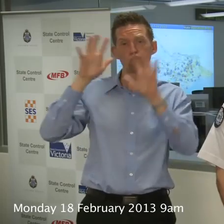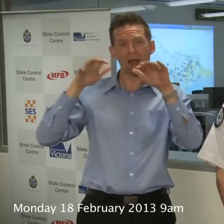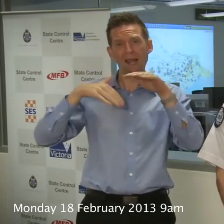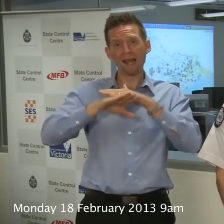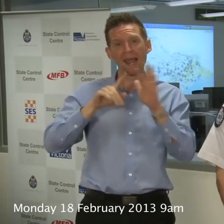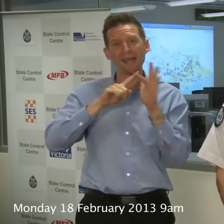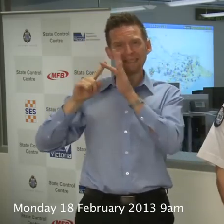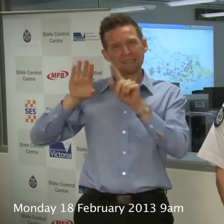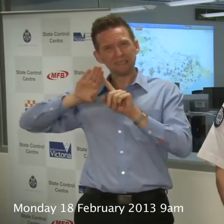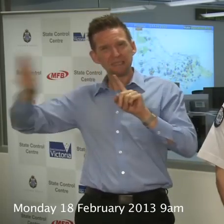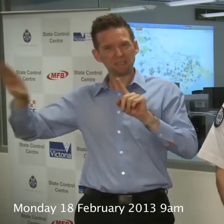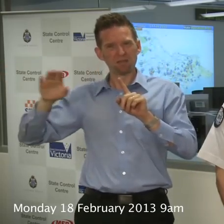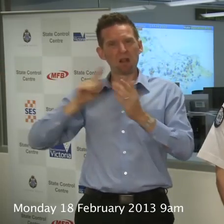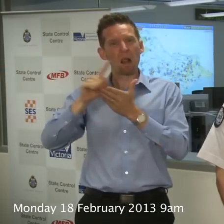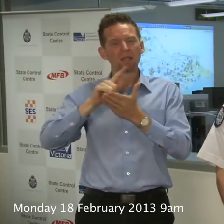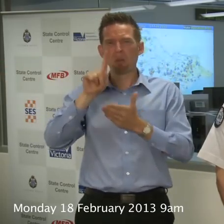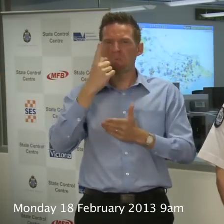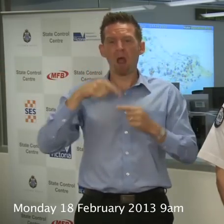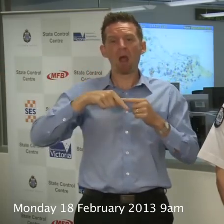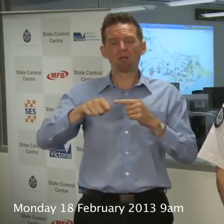in the week, but between now and then we’ll see plenty of lightening.